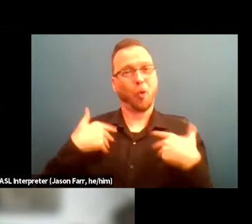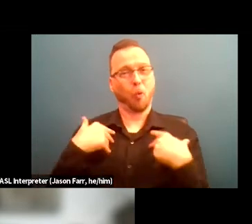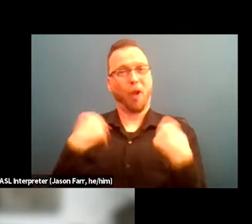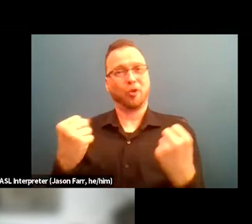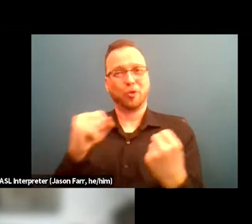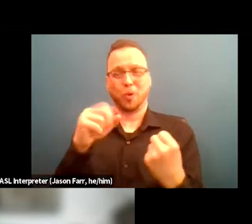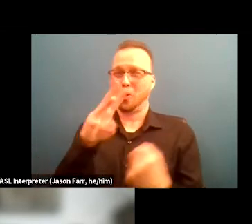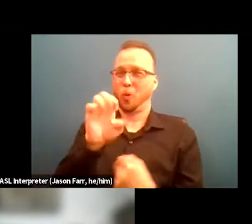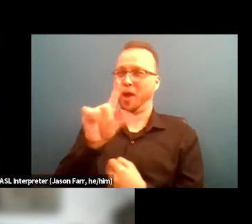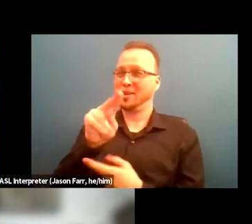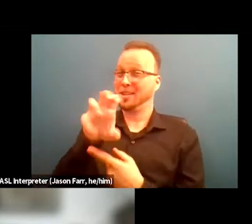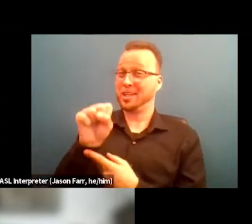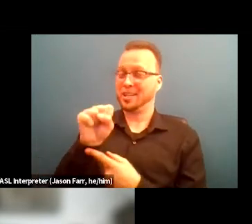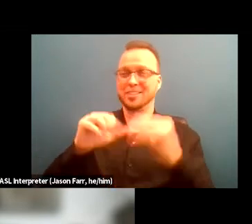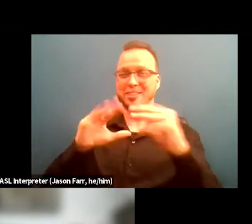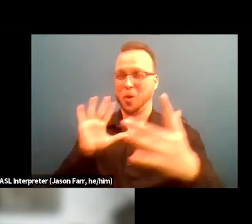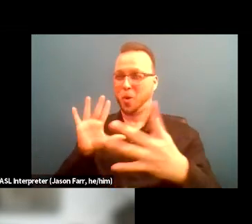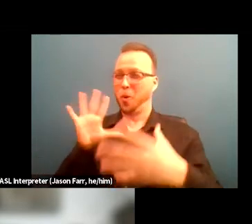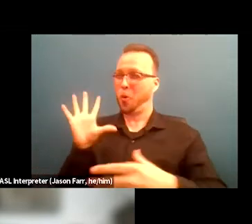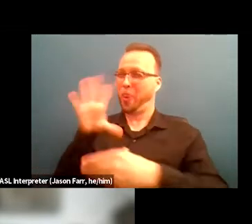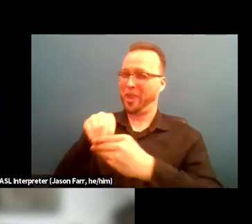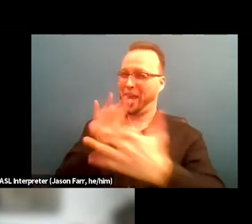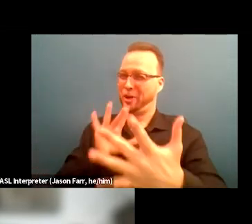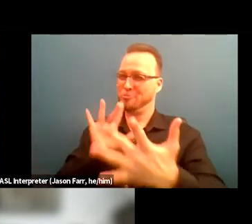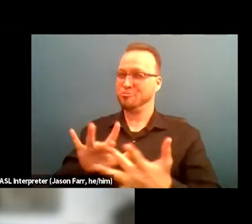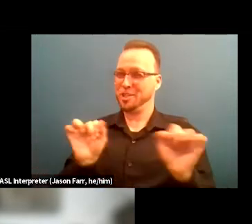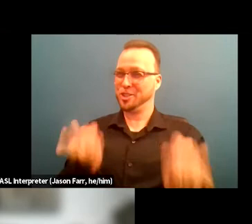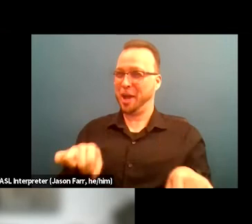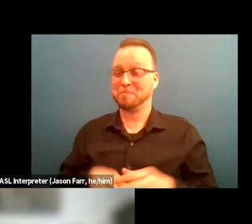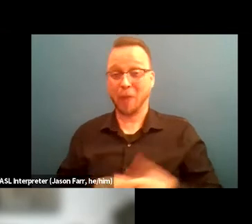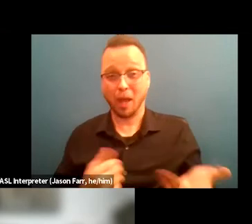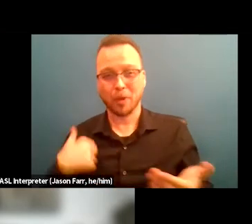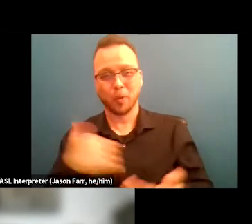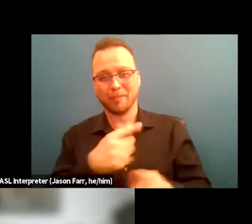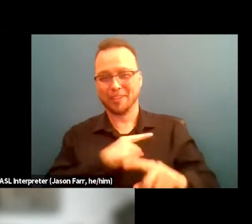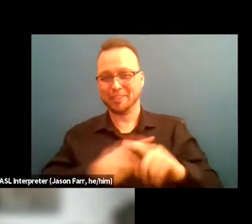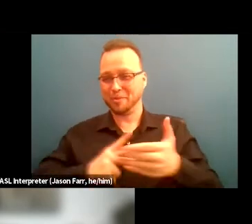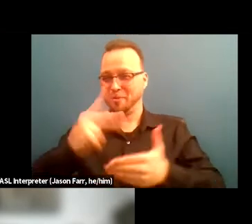We have three types of wellness programs. One is chronic disease self-management,